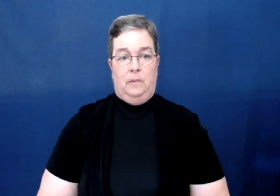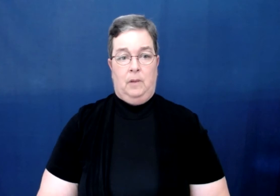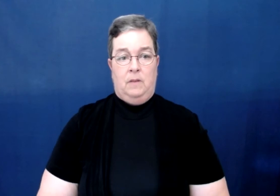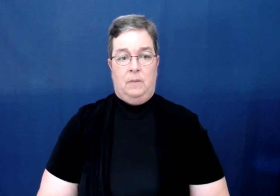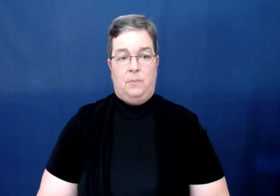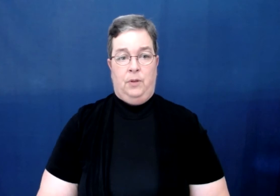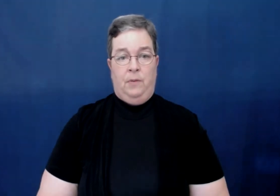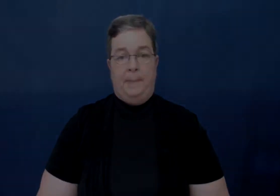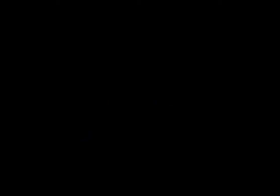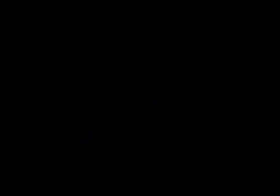(To videographer) Give me a thumbs up when you're ready.